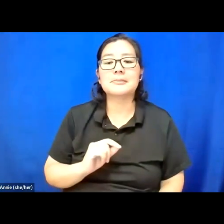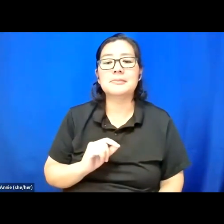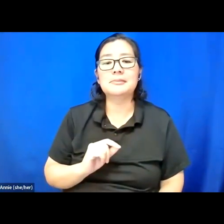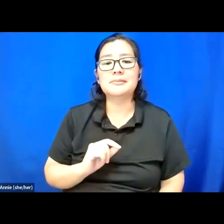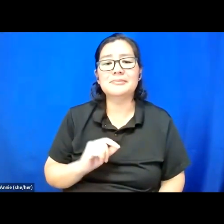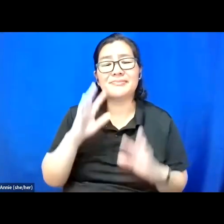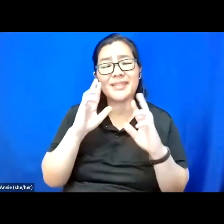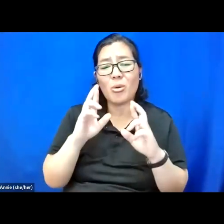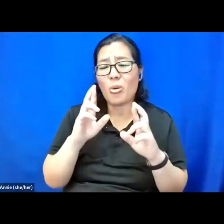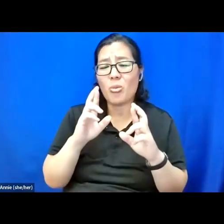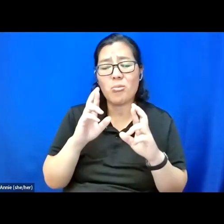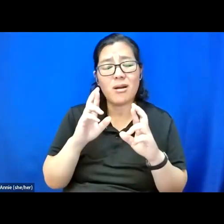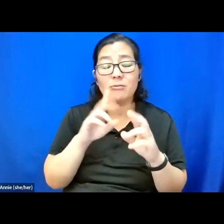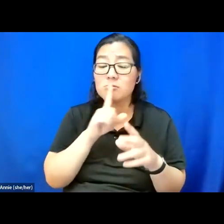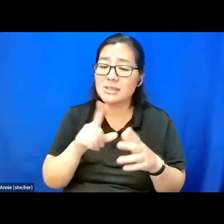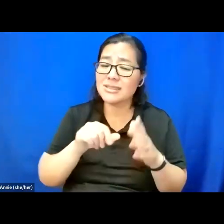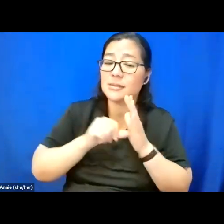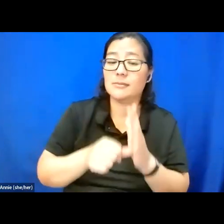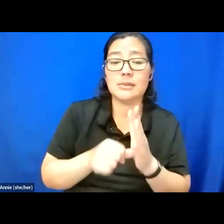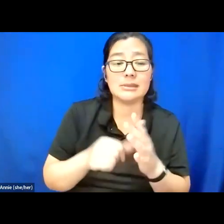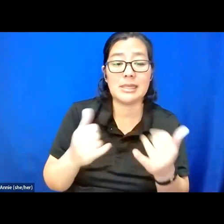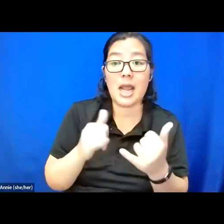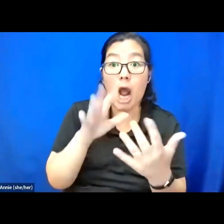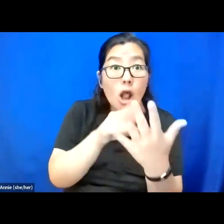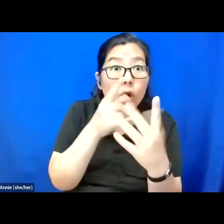from you as much as you learn from me.